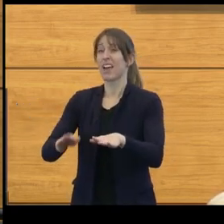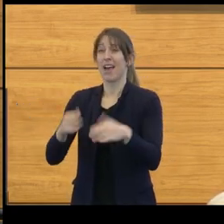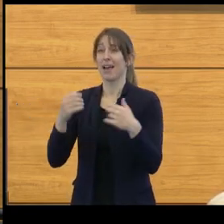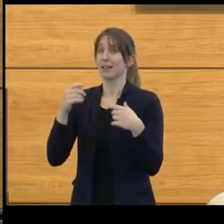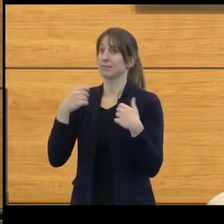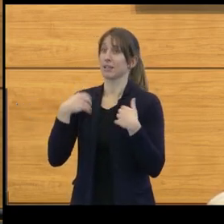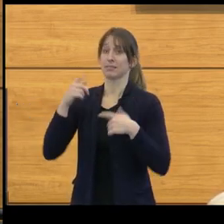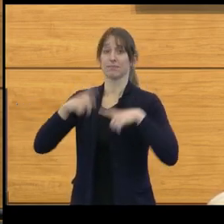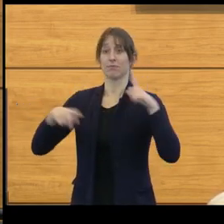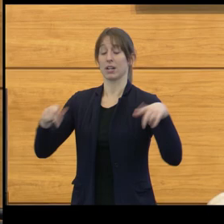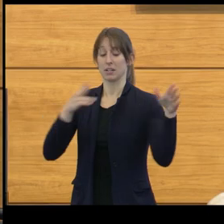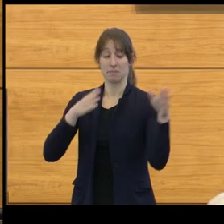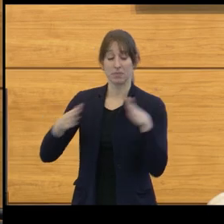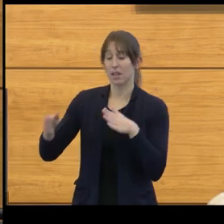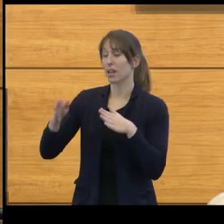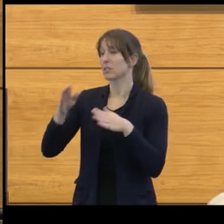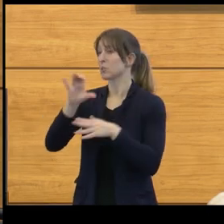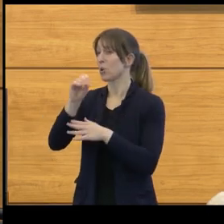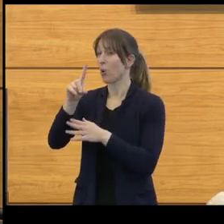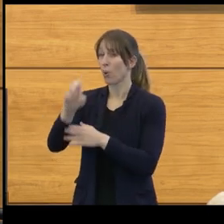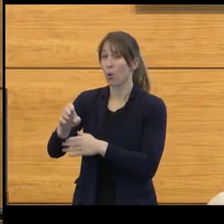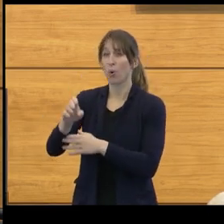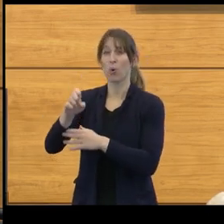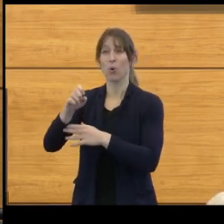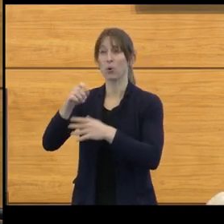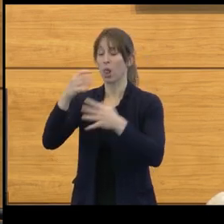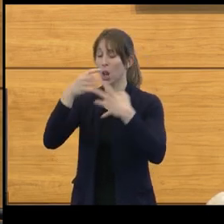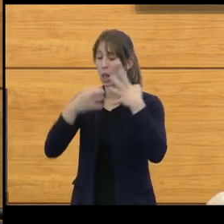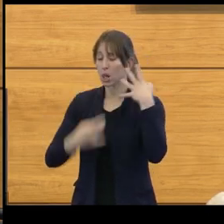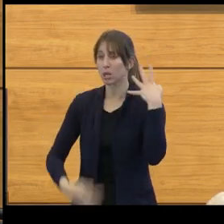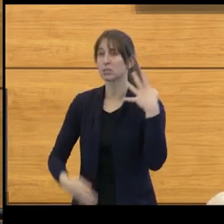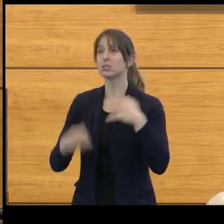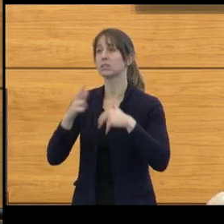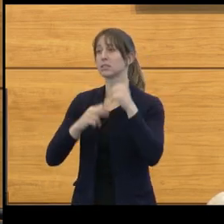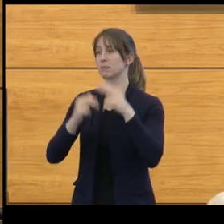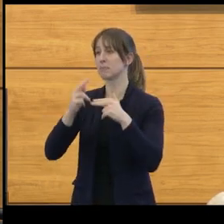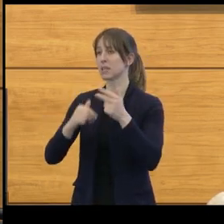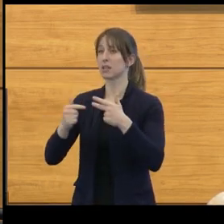and instructions to build robotic knee ankle prostheses.